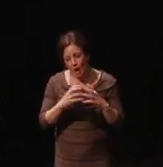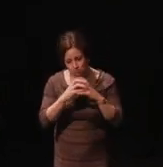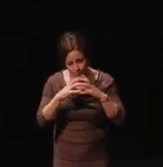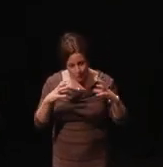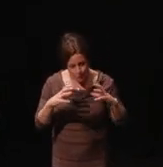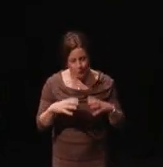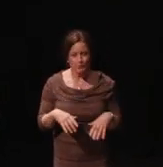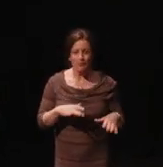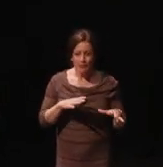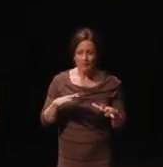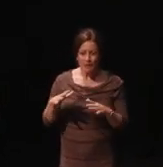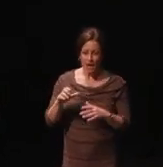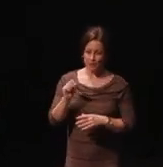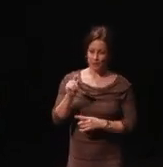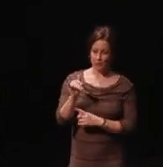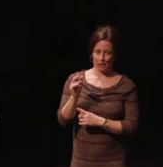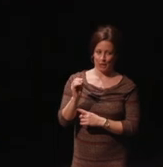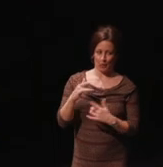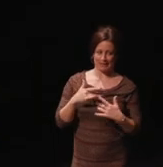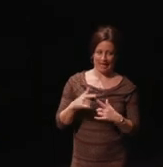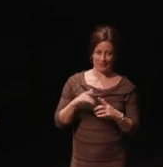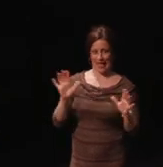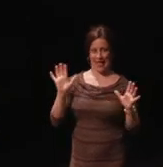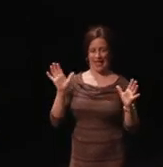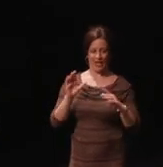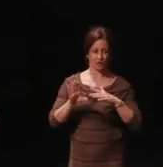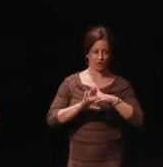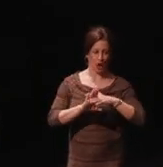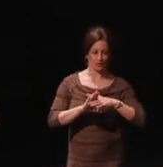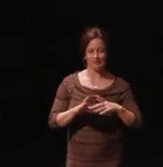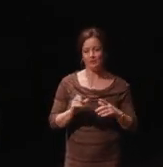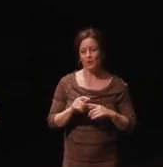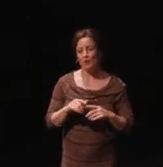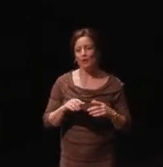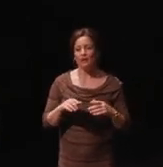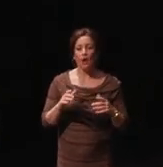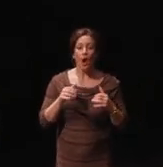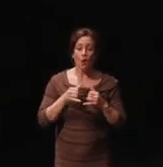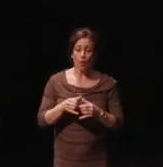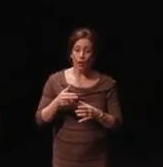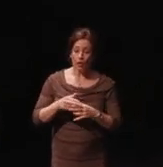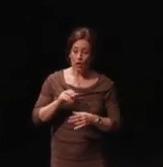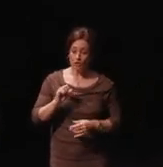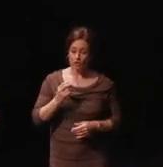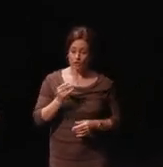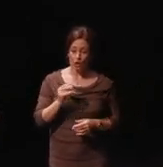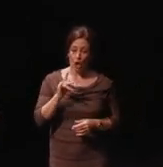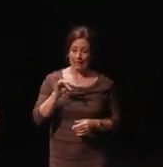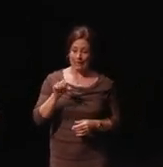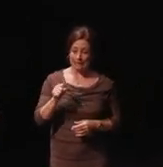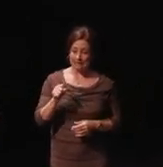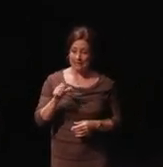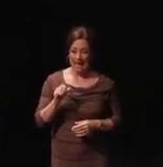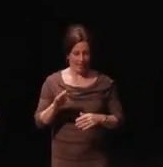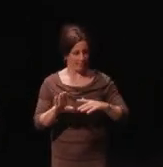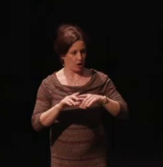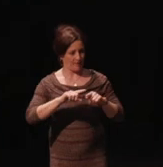So, the awards are called Sharkies and their shark fins. I won the Innovator Award because of all the work I've been doing